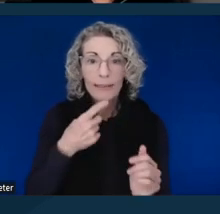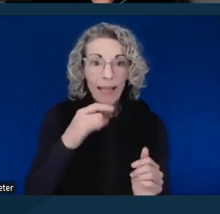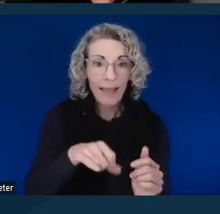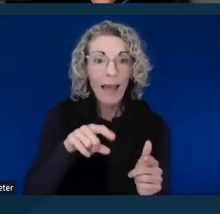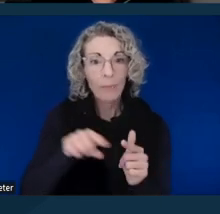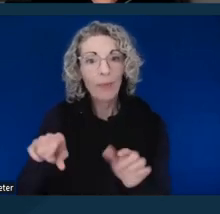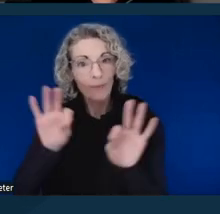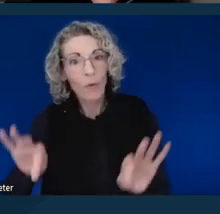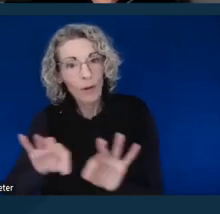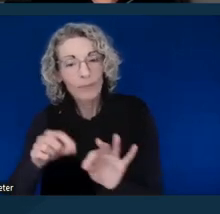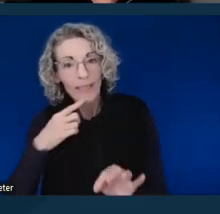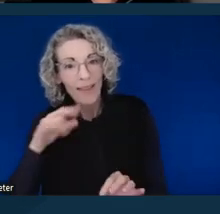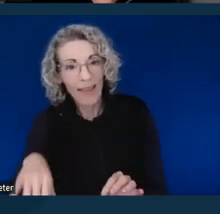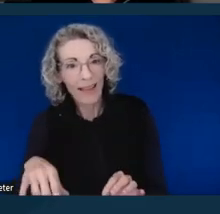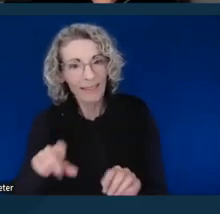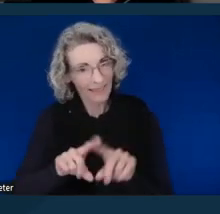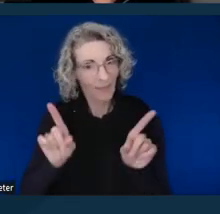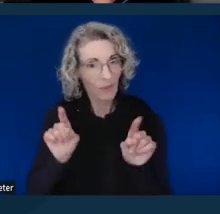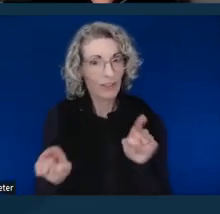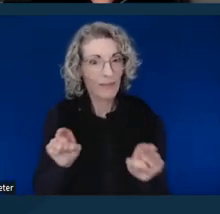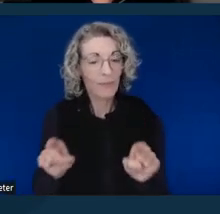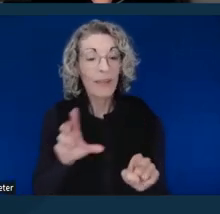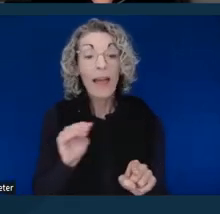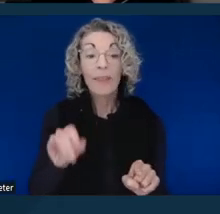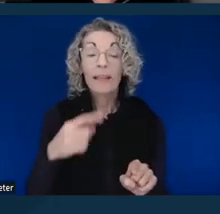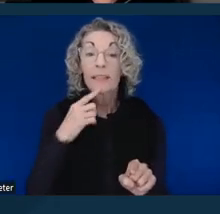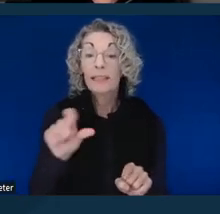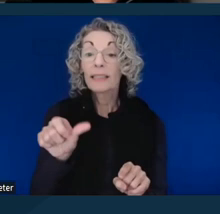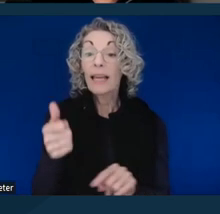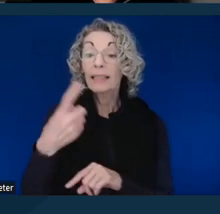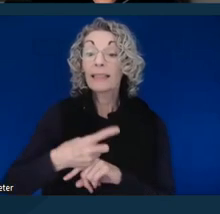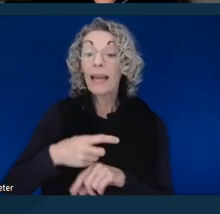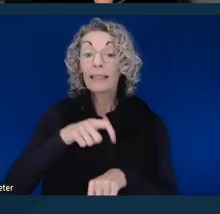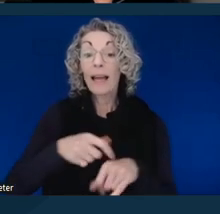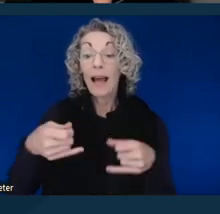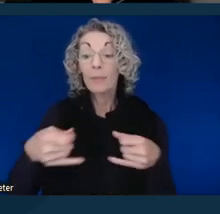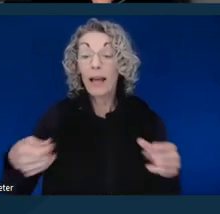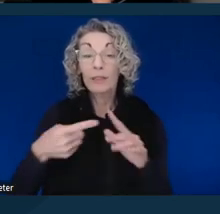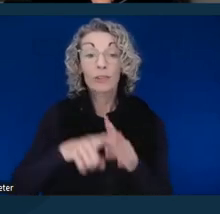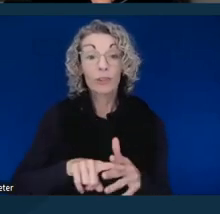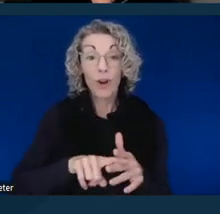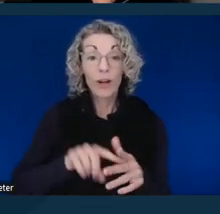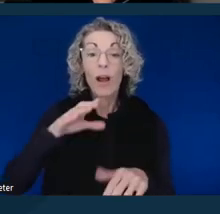It also states that the 10 day timeline starts on the date the denial was delivered in person,